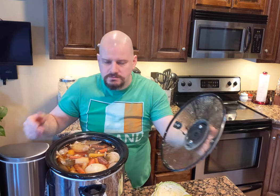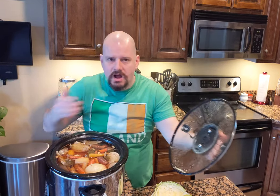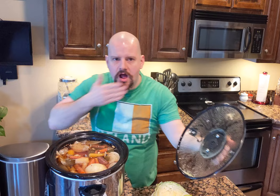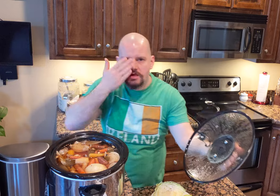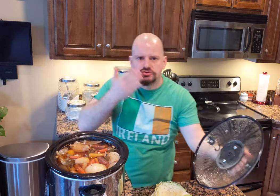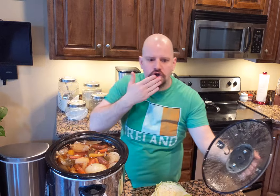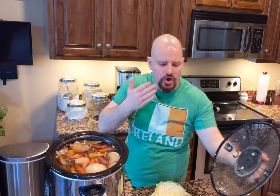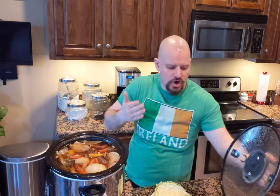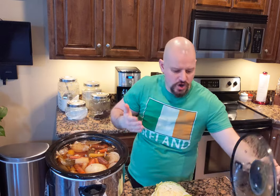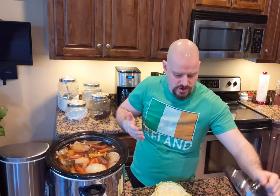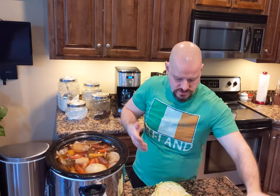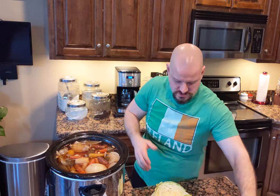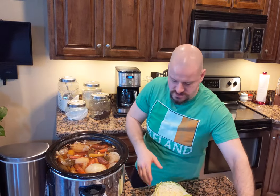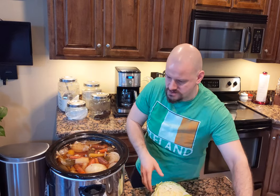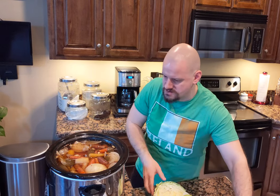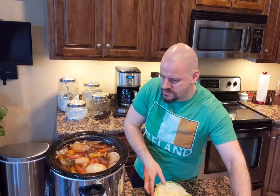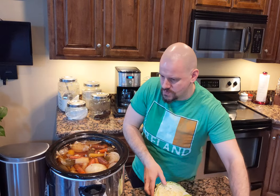It smells good!